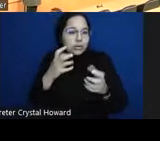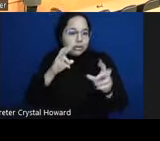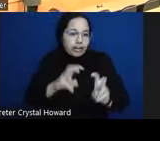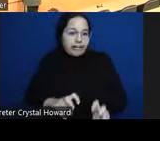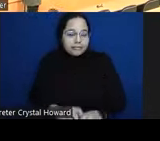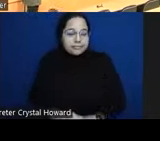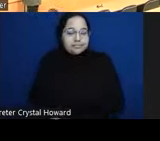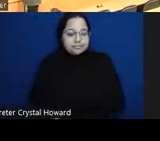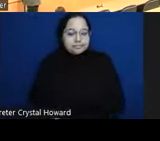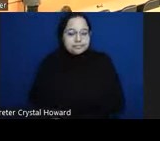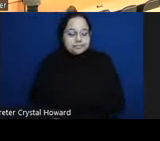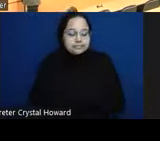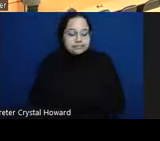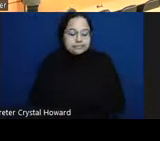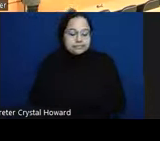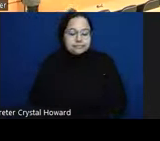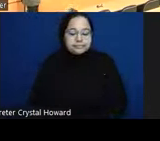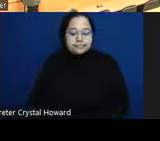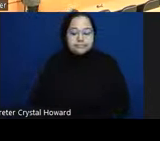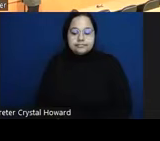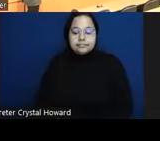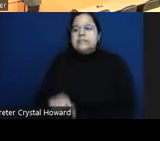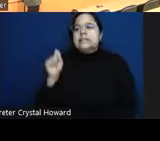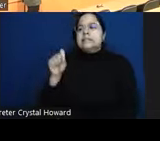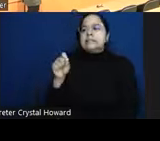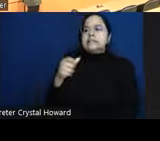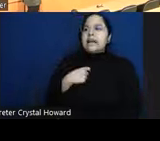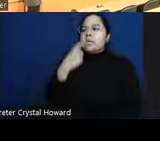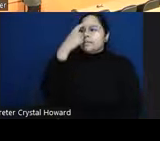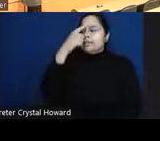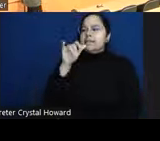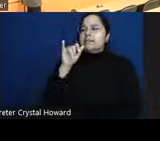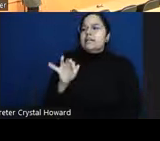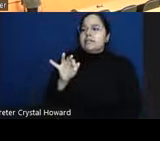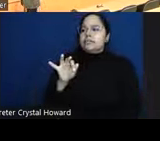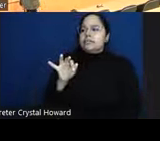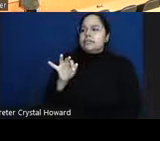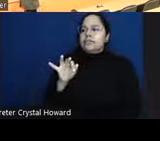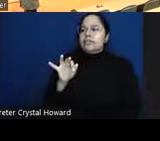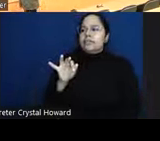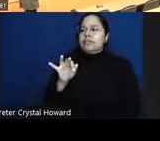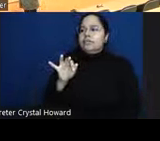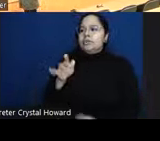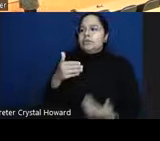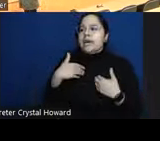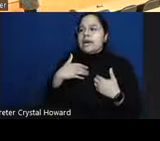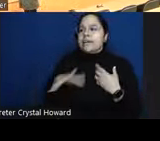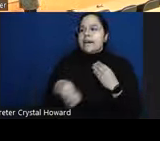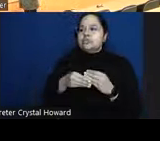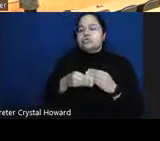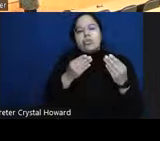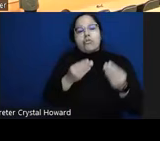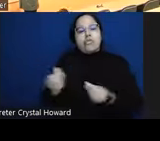if you're having um kind of extra uh flow through the thalmus and who knows maybe other subcortical